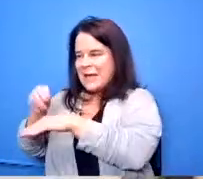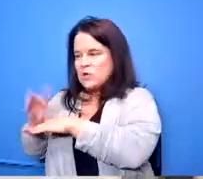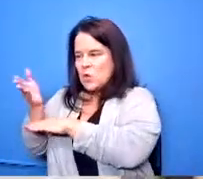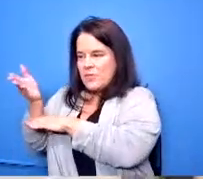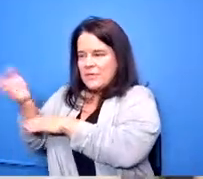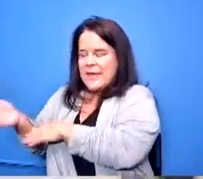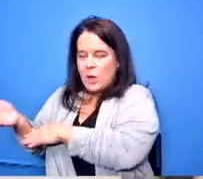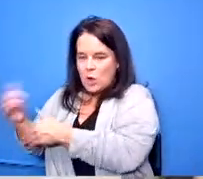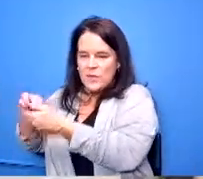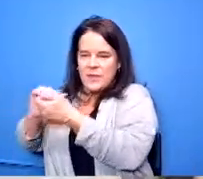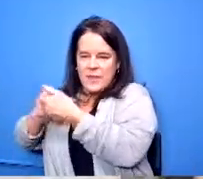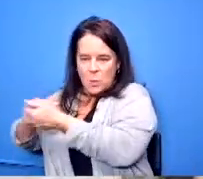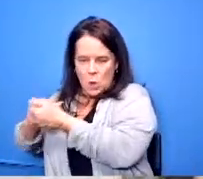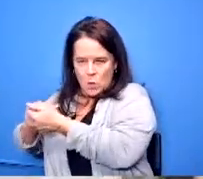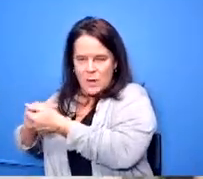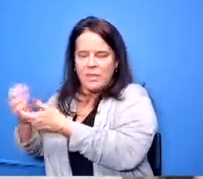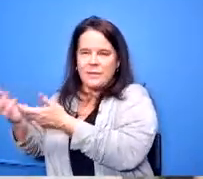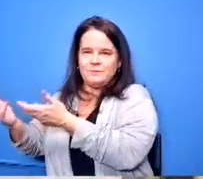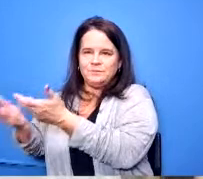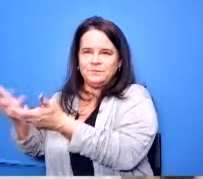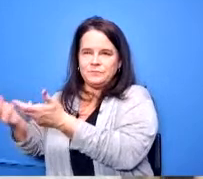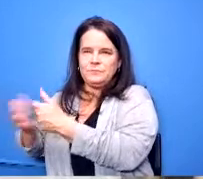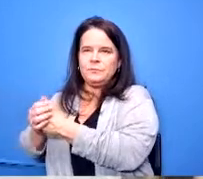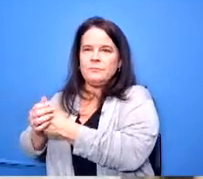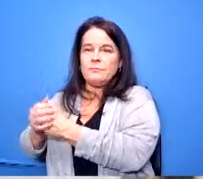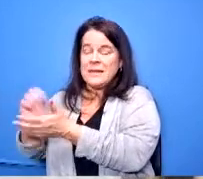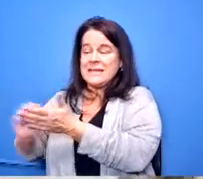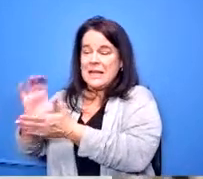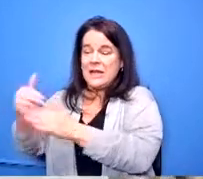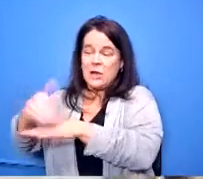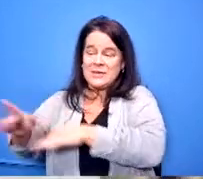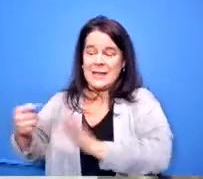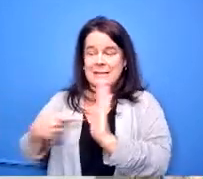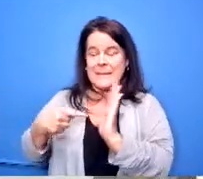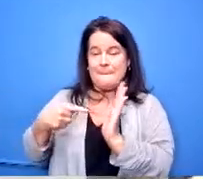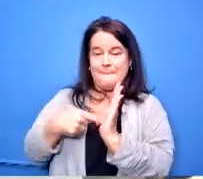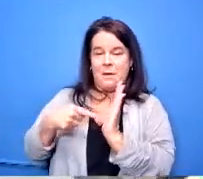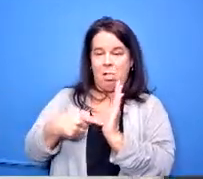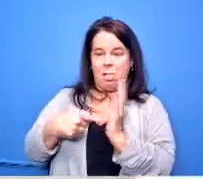with sinclair sinclair bills us so the parent doesn't have to worry about getting a bill